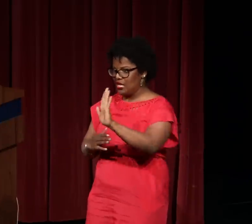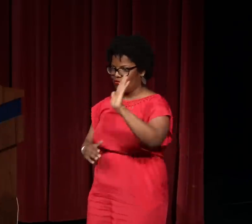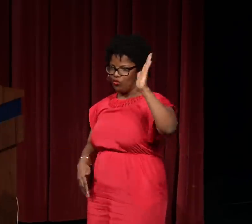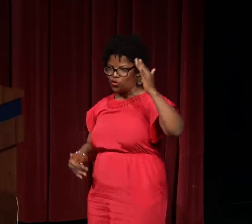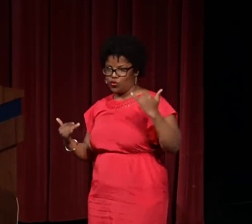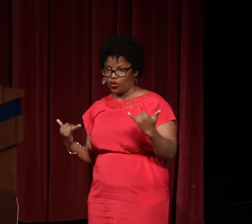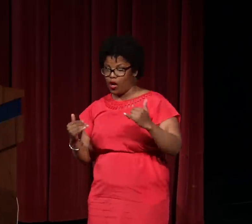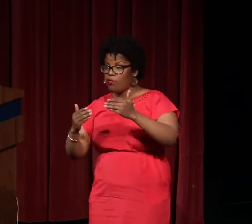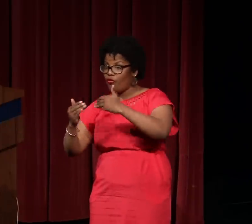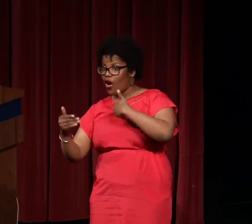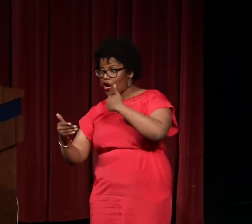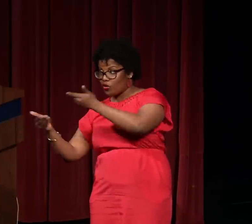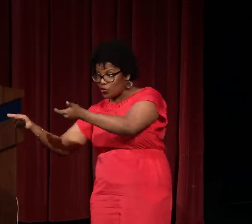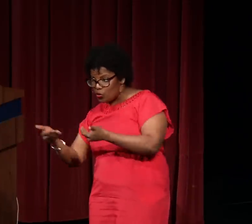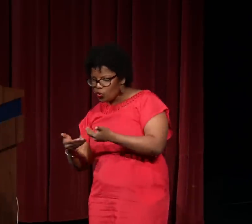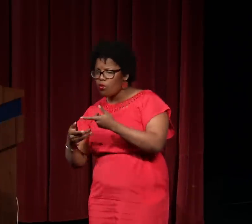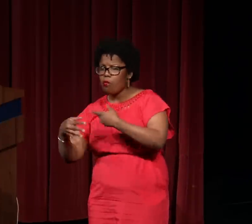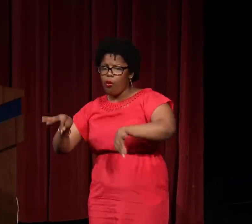Let's all welcome our presenter today.